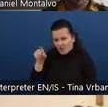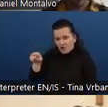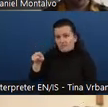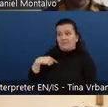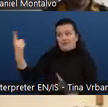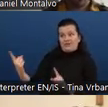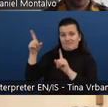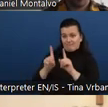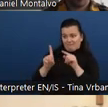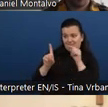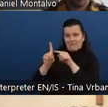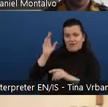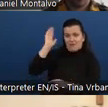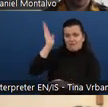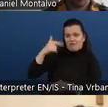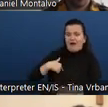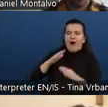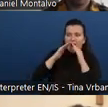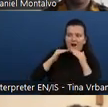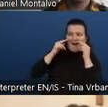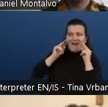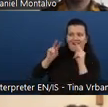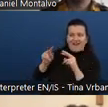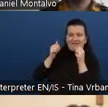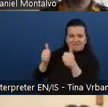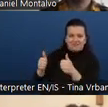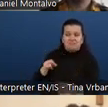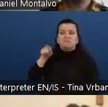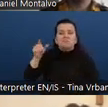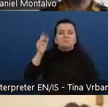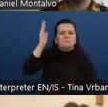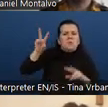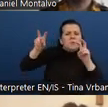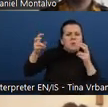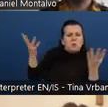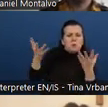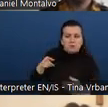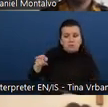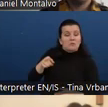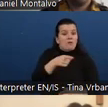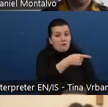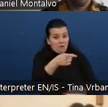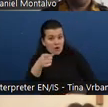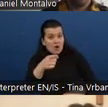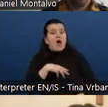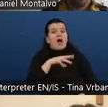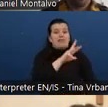And Daniel is going to talk to us about the training possibilities that W3C is providing free of charge.